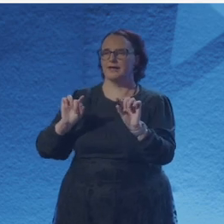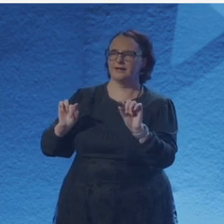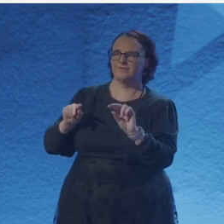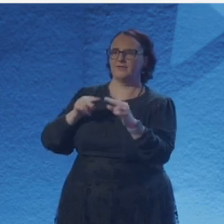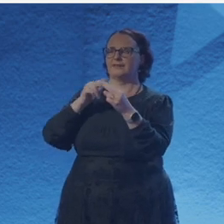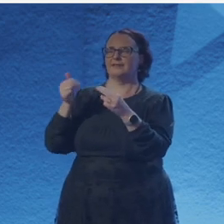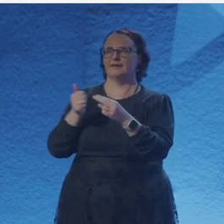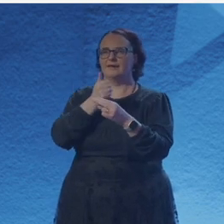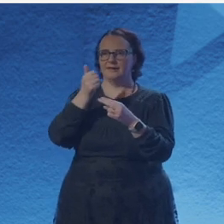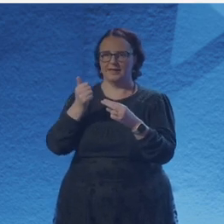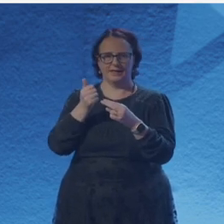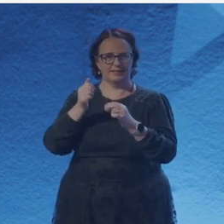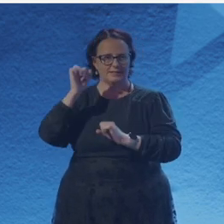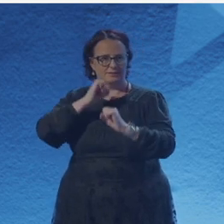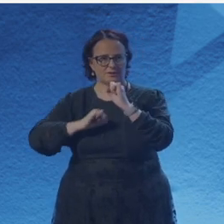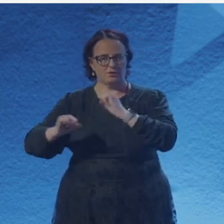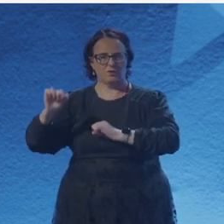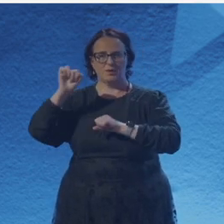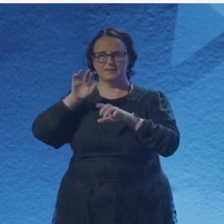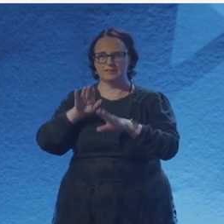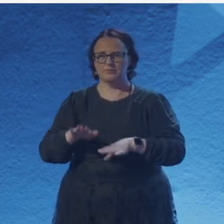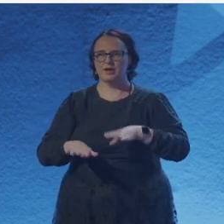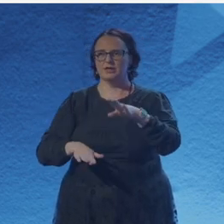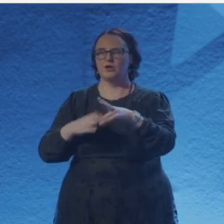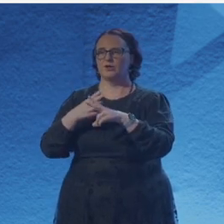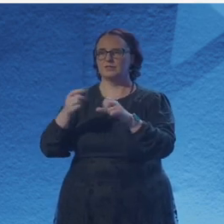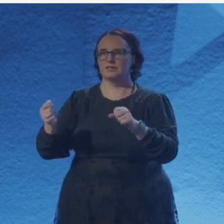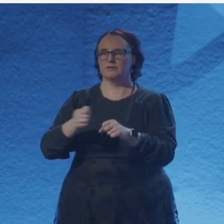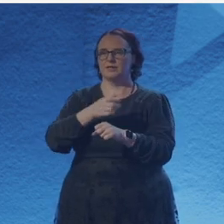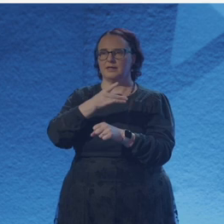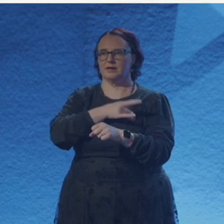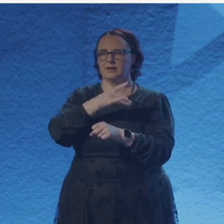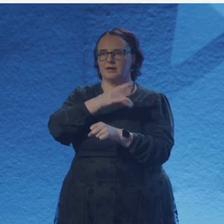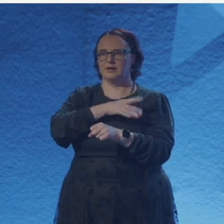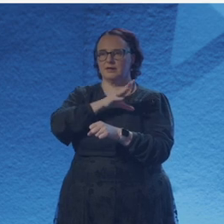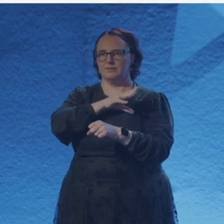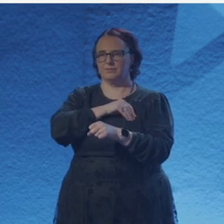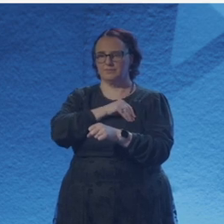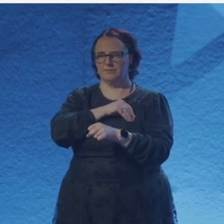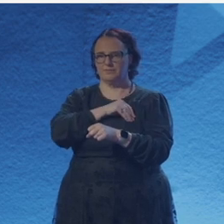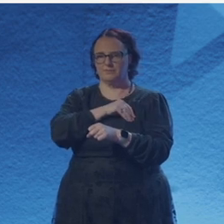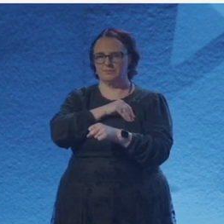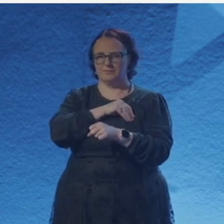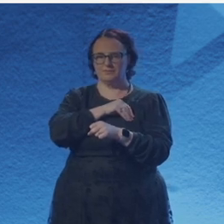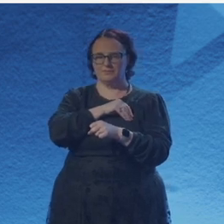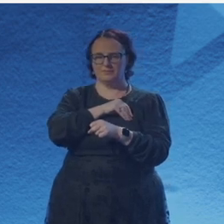I will never give up as long as I have my friends by my side and my love in the world.